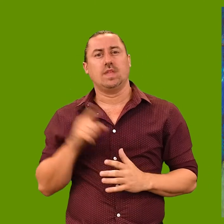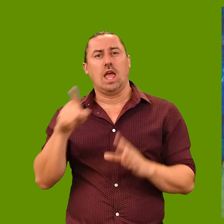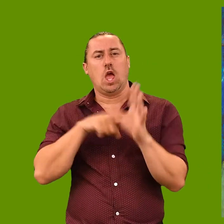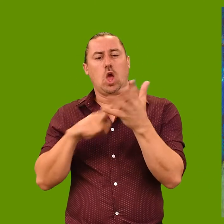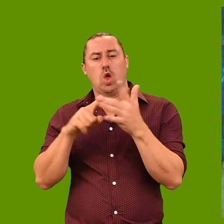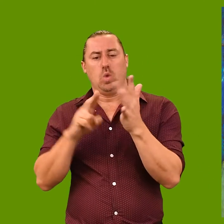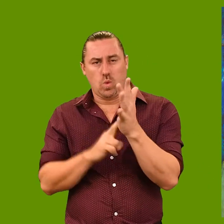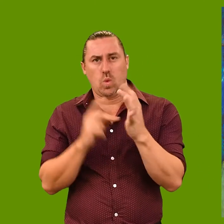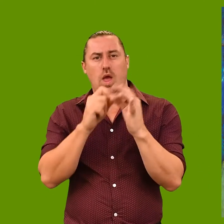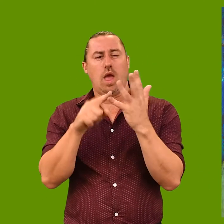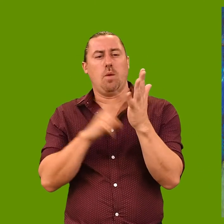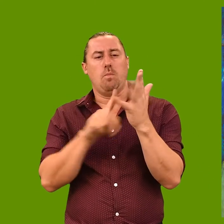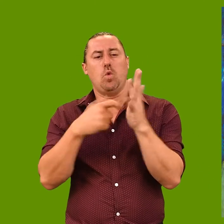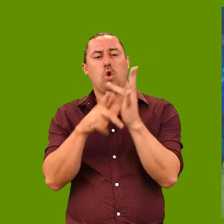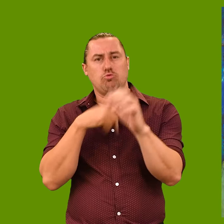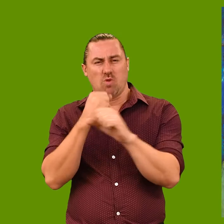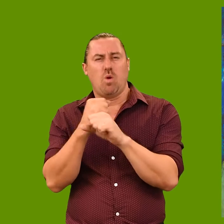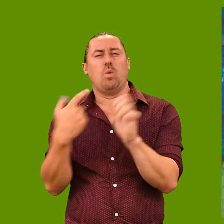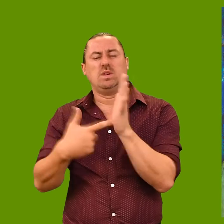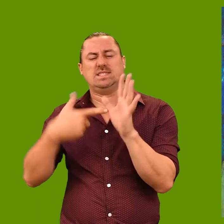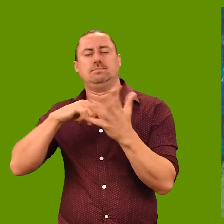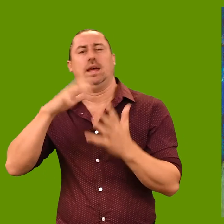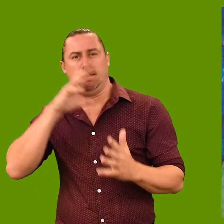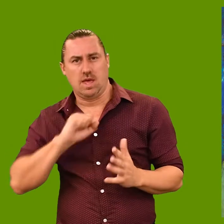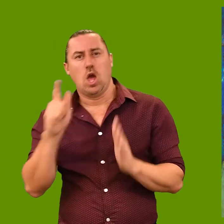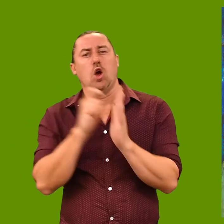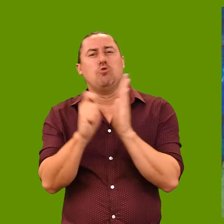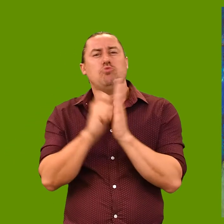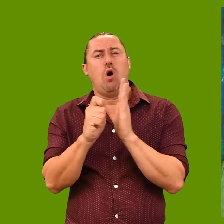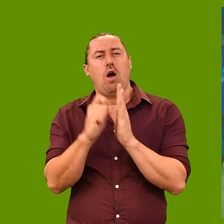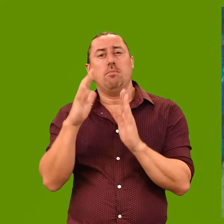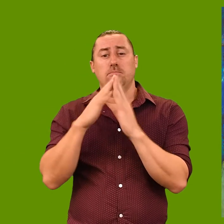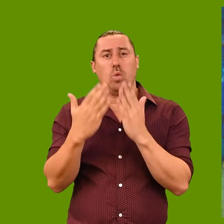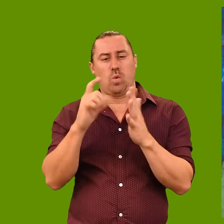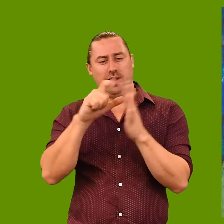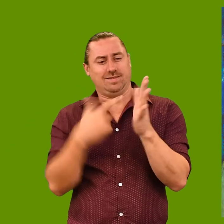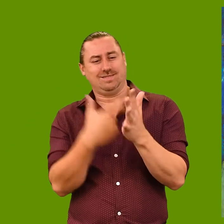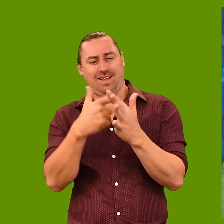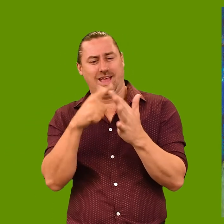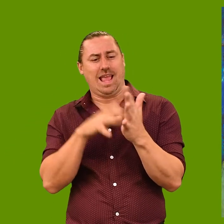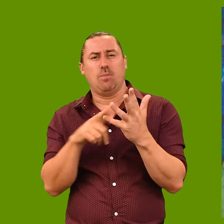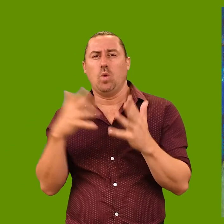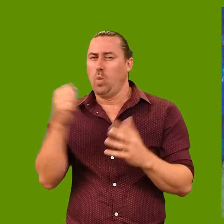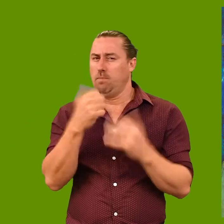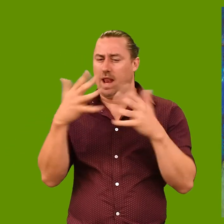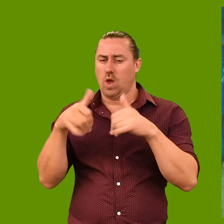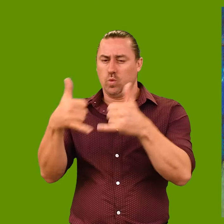Bruce Pascoe is a Yuin, Bunurong and Tasmanian man known for his award-winning book Dark emu.